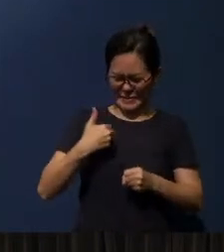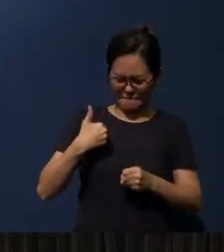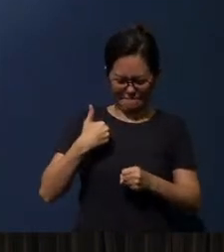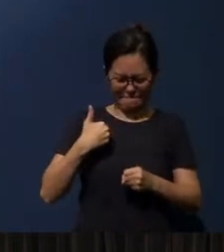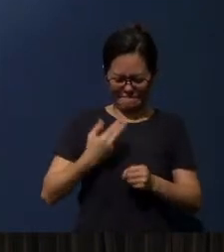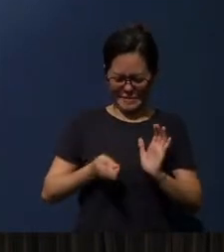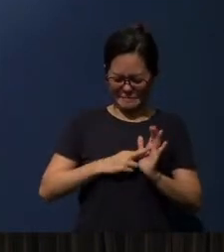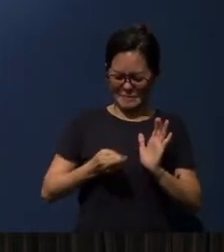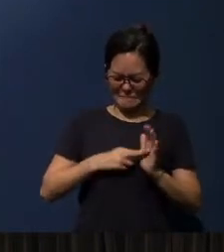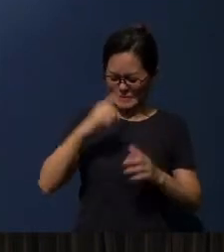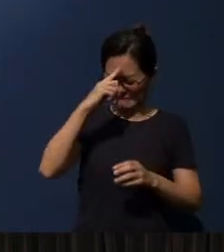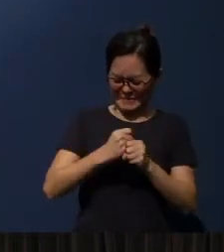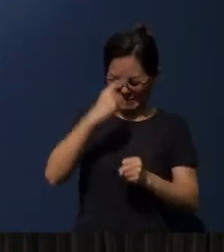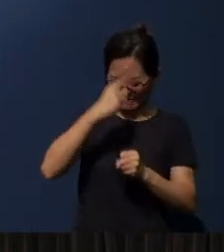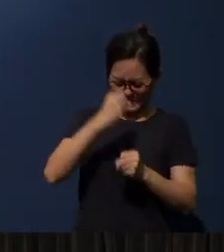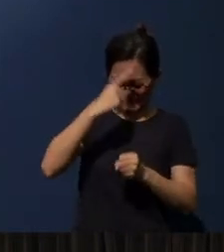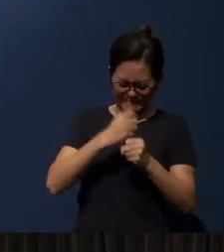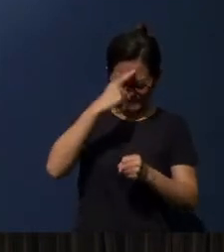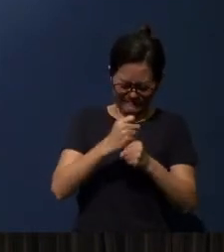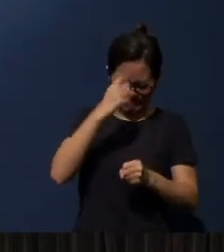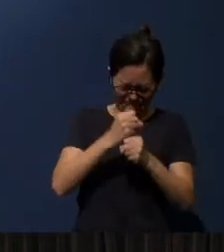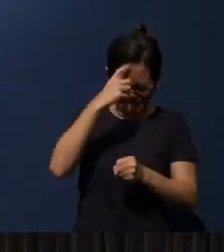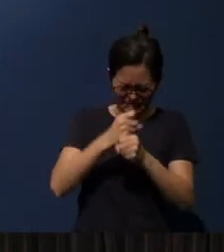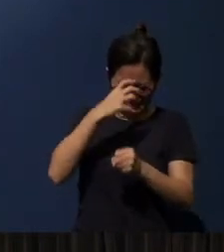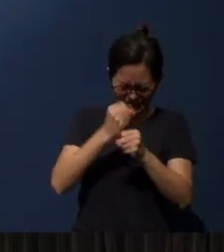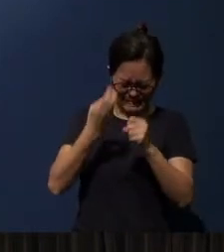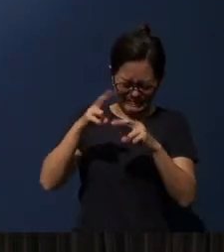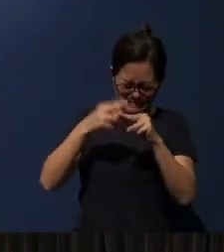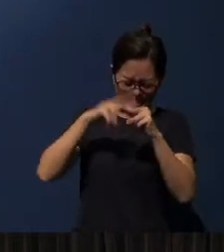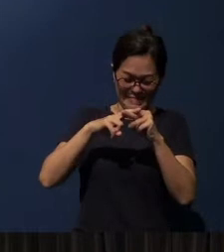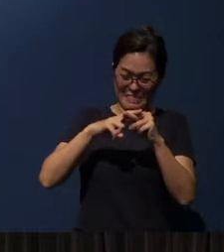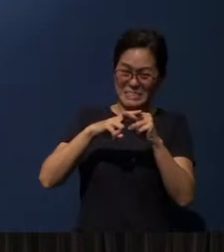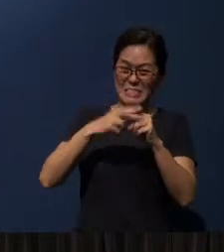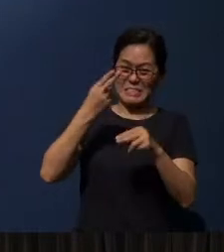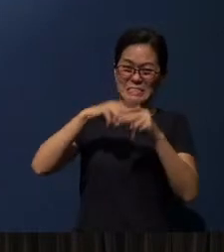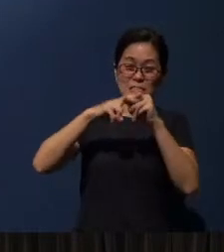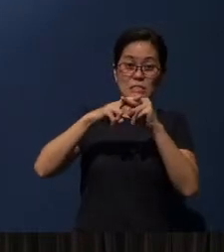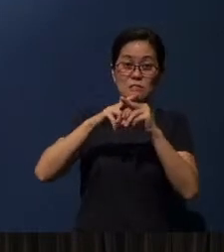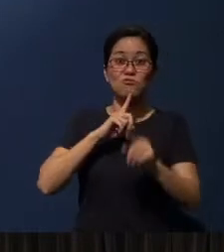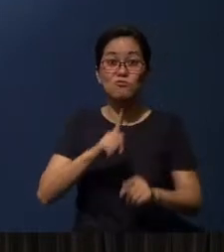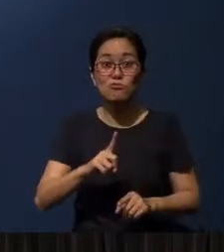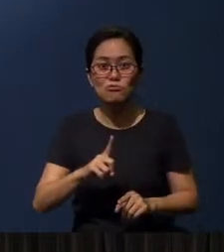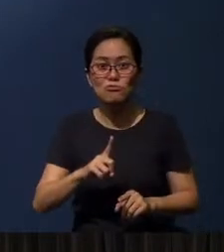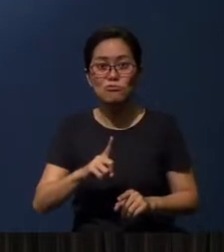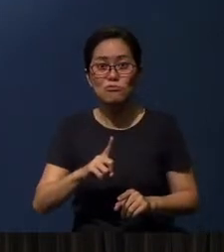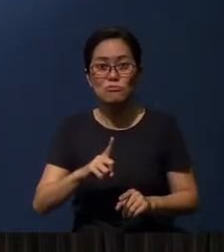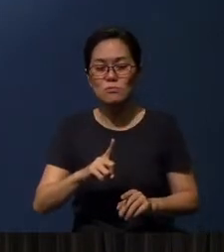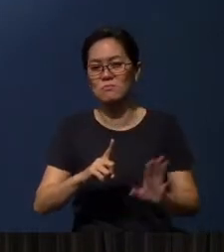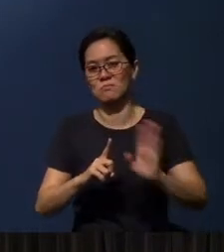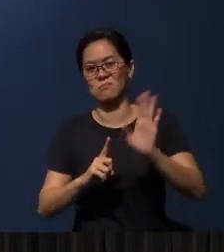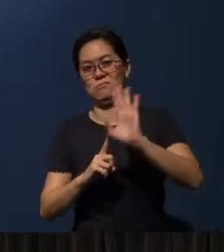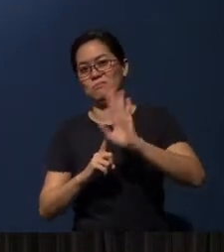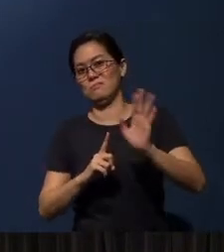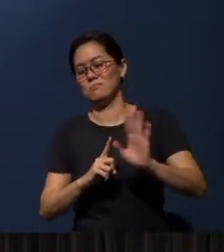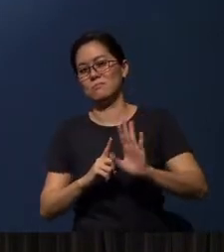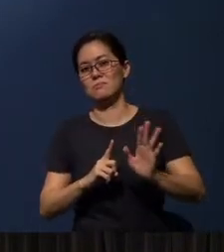The more I say ‘I must have faith’... I will have lots of faith.” Is that true? That's not true.